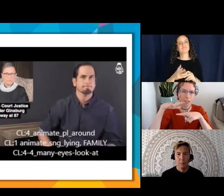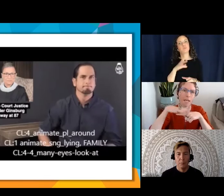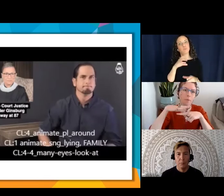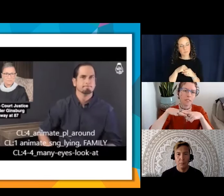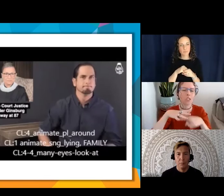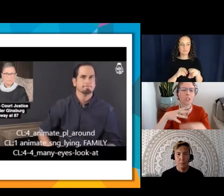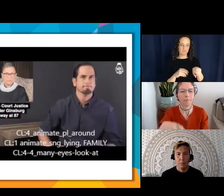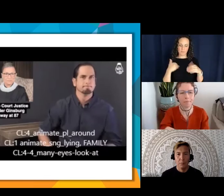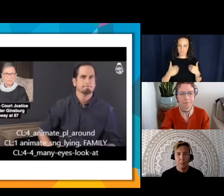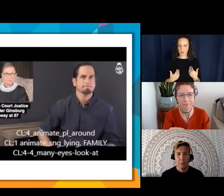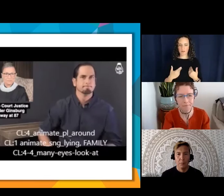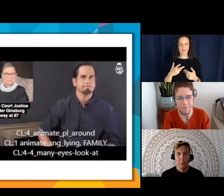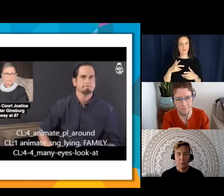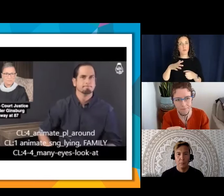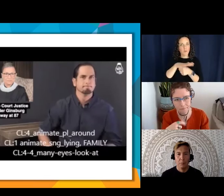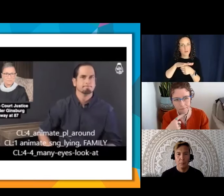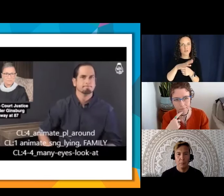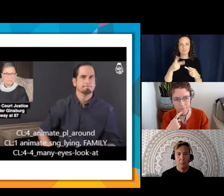and position.